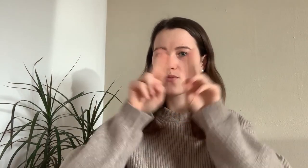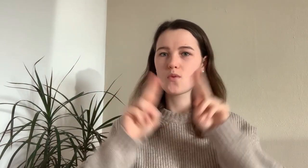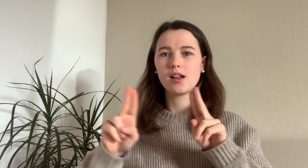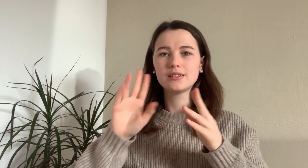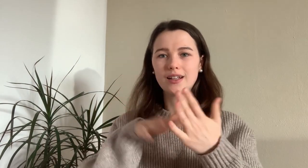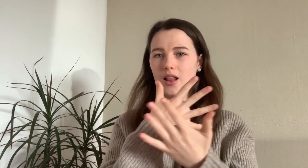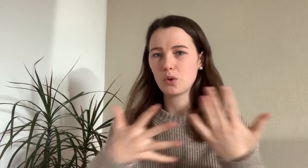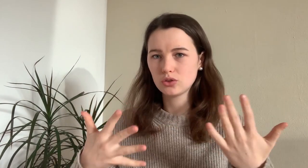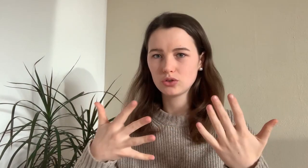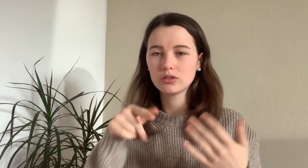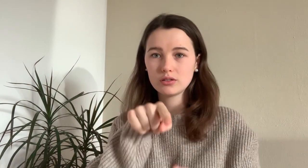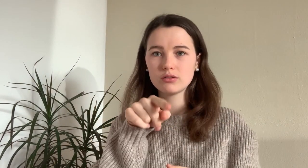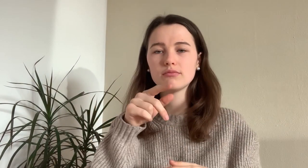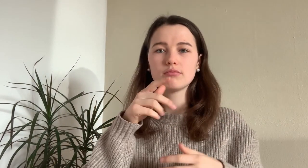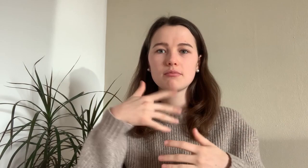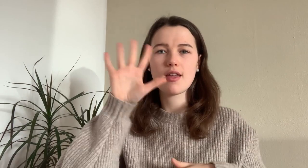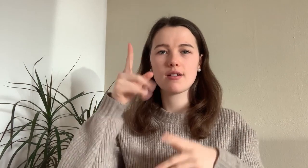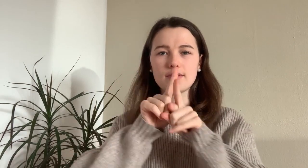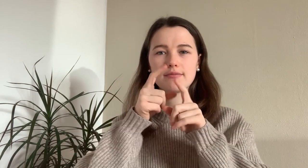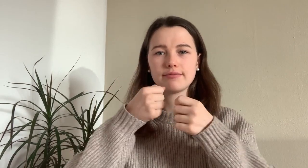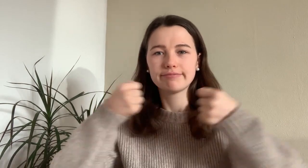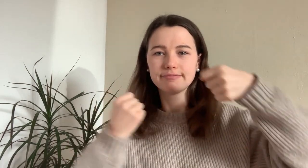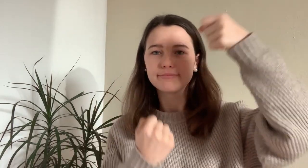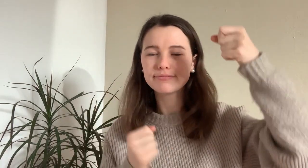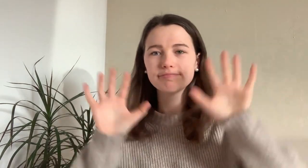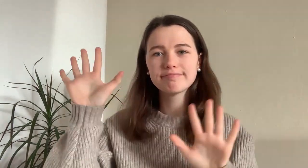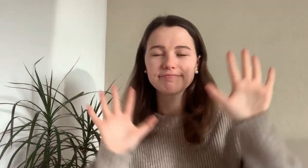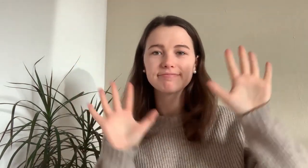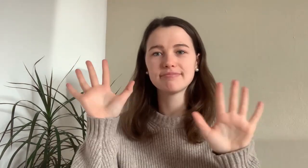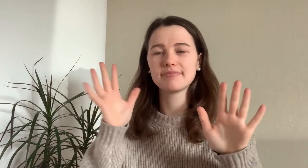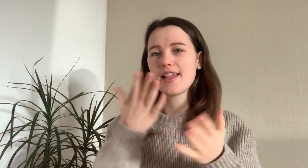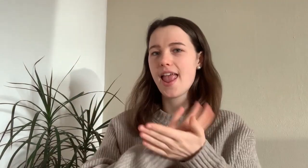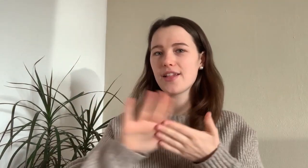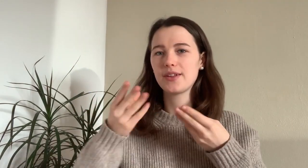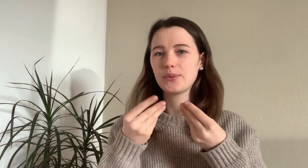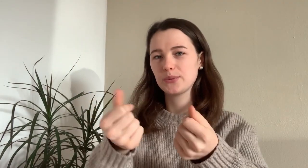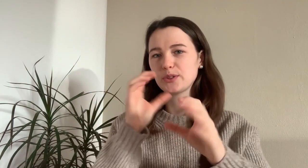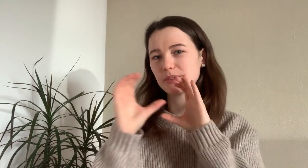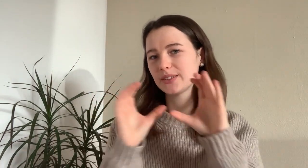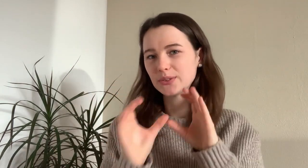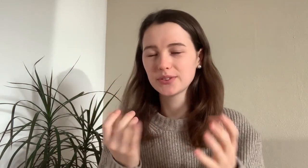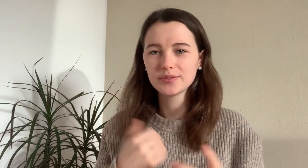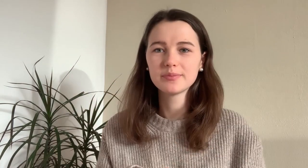With International Sign. It´s a very visual form of communication. It´s easy to connect.